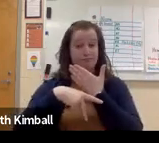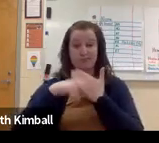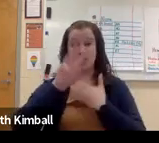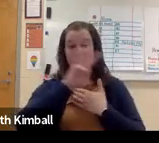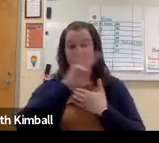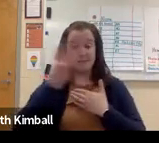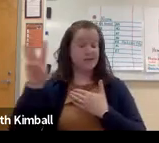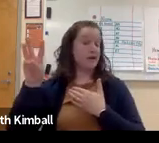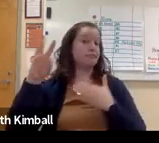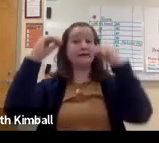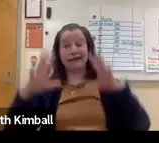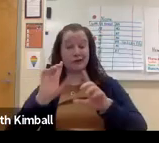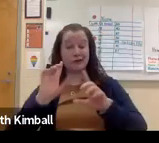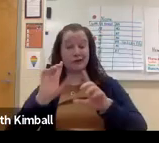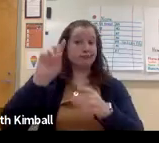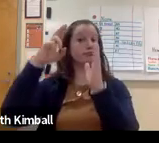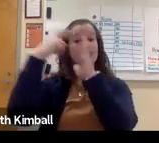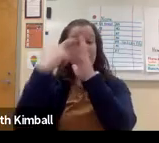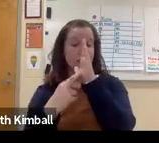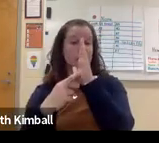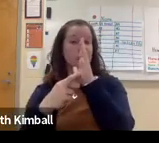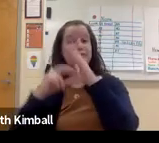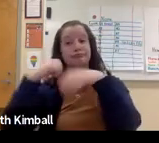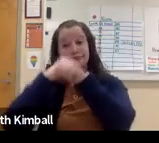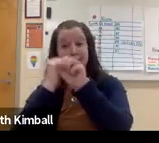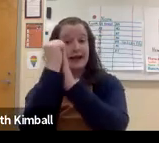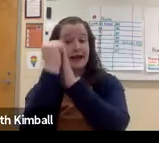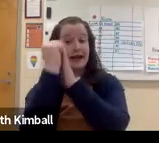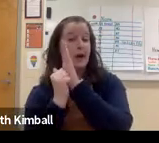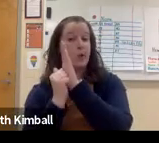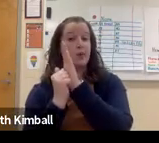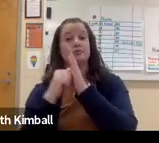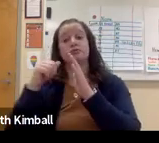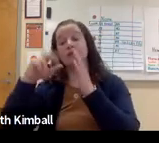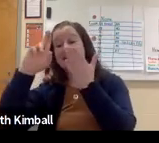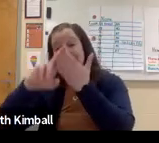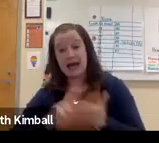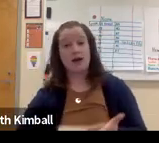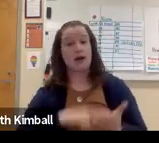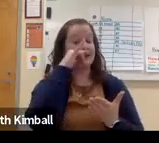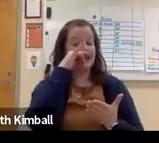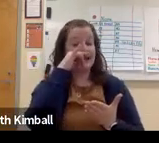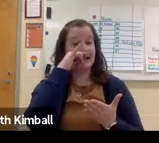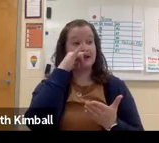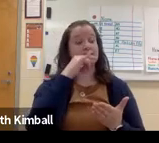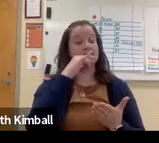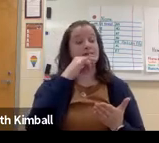and it's a free program. It's a free website for teachers, where you can register, you can set up an account,